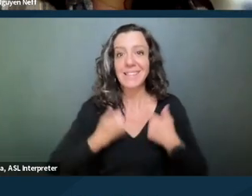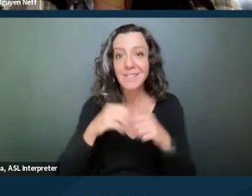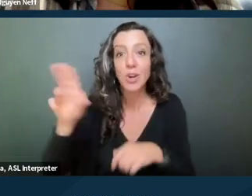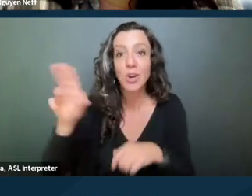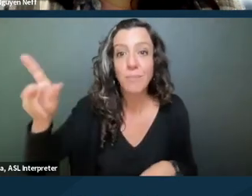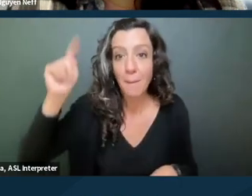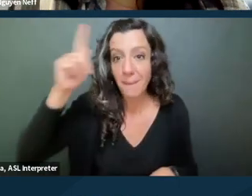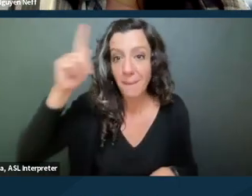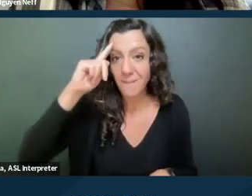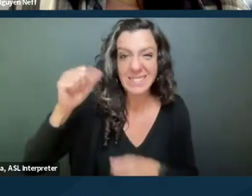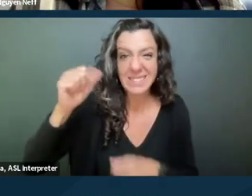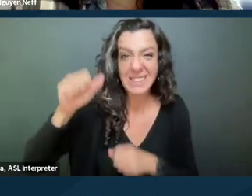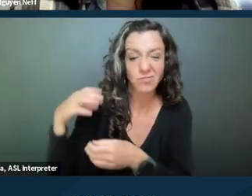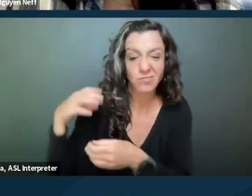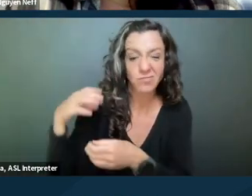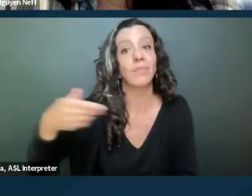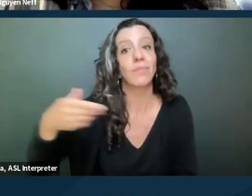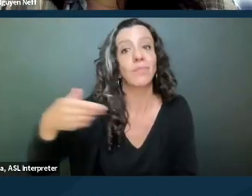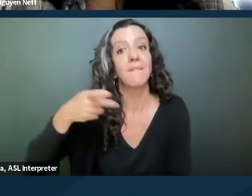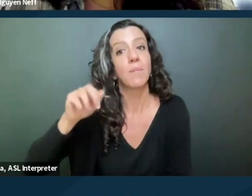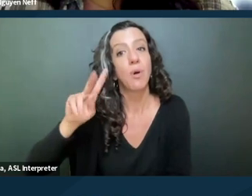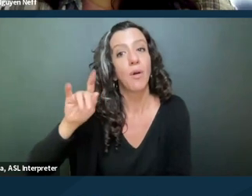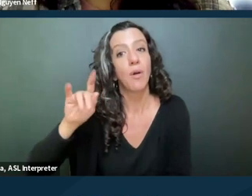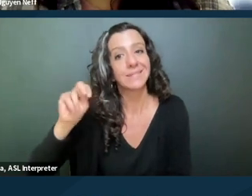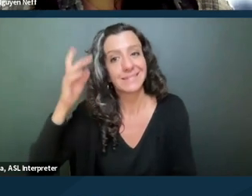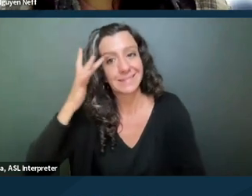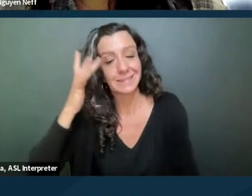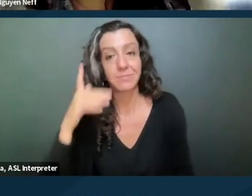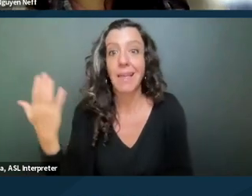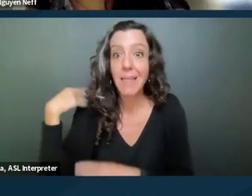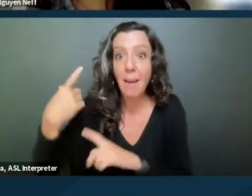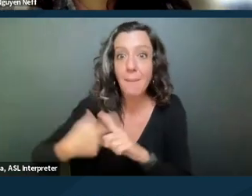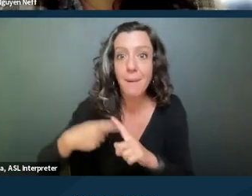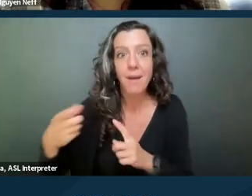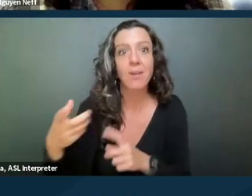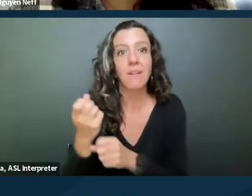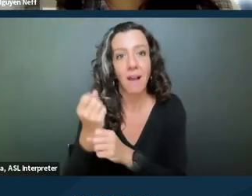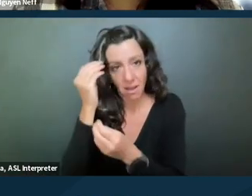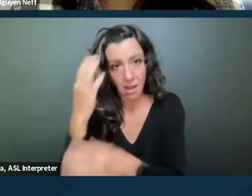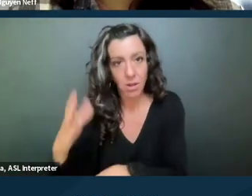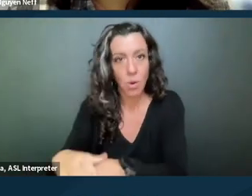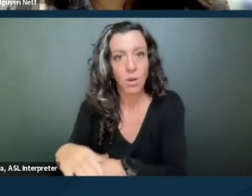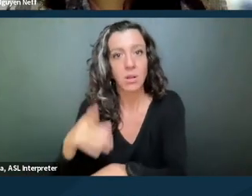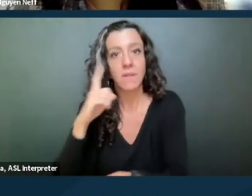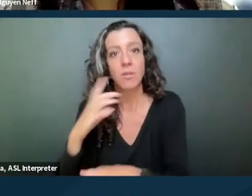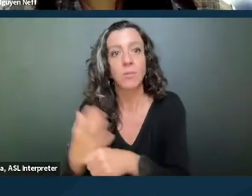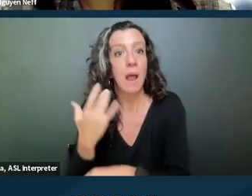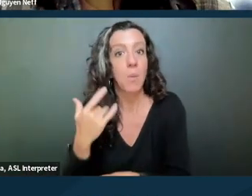and has Parkinson's disease. Last month she received a notice of termination for having a friend move into her apartment